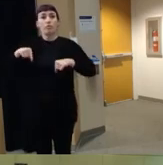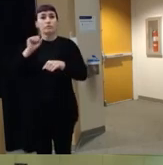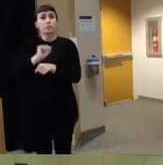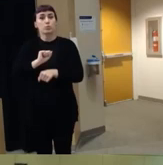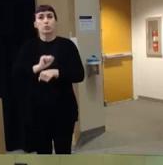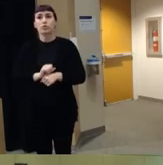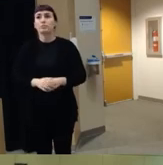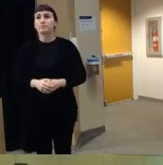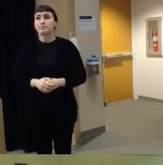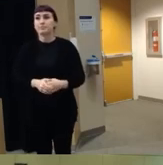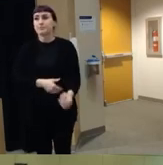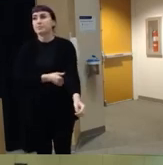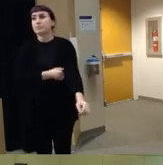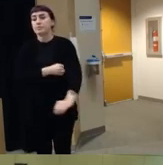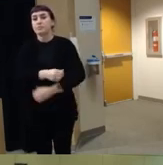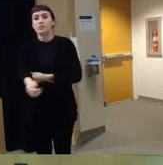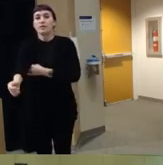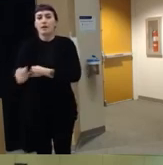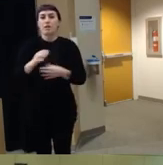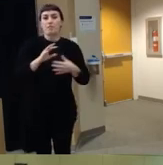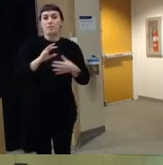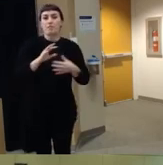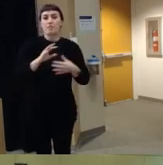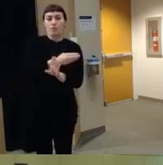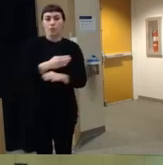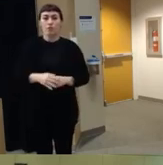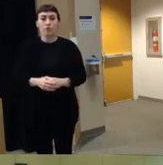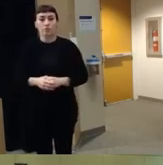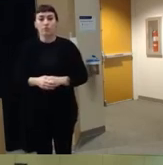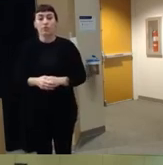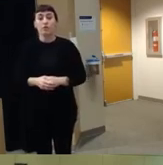of alluded to earlier um we're talking about a child who unintentionally shoots and kills another